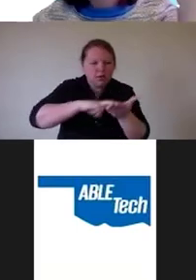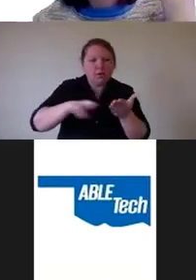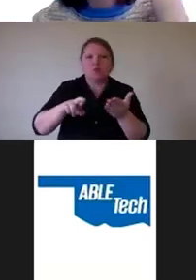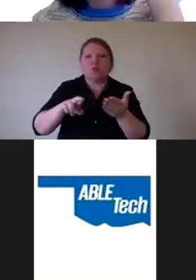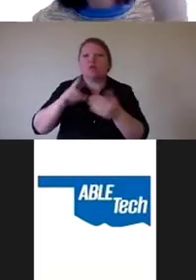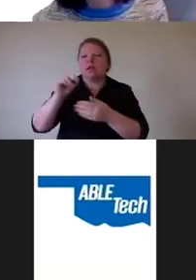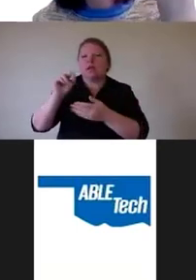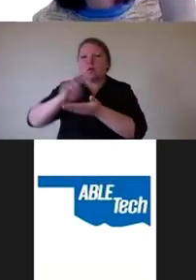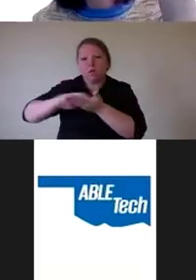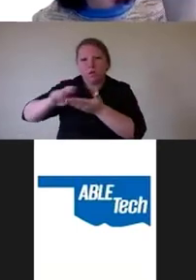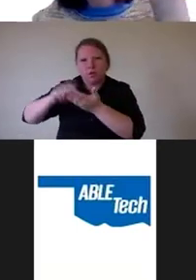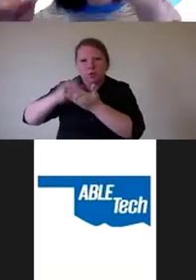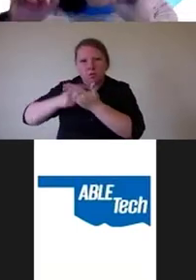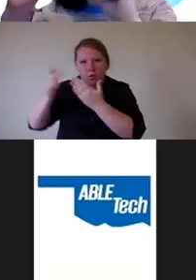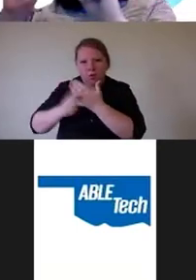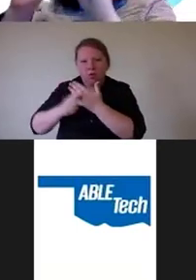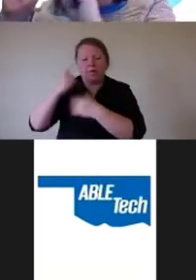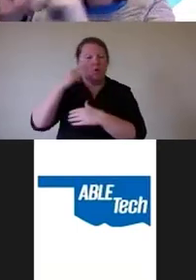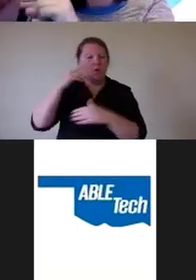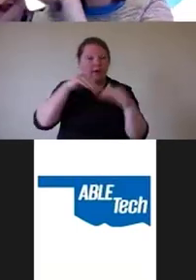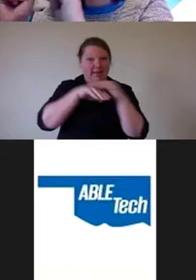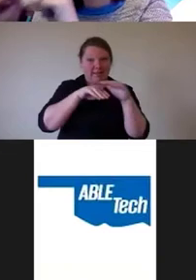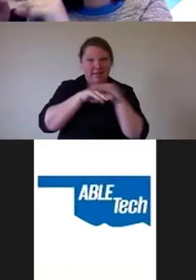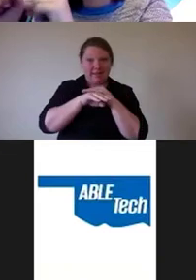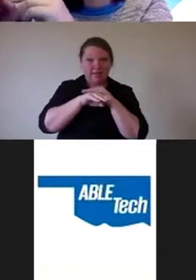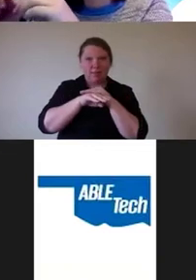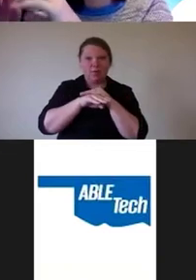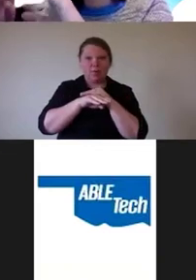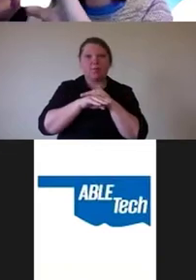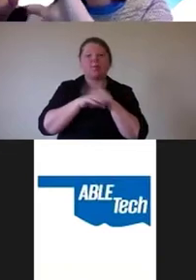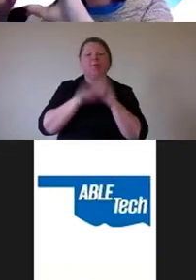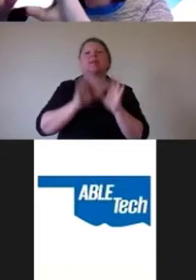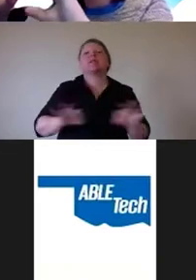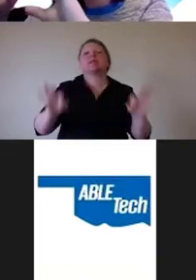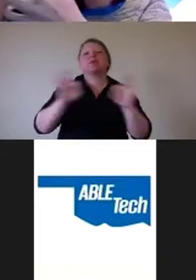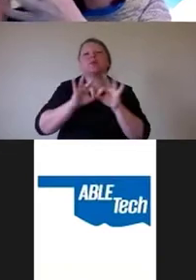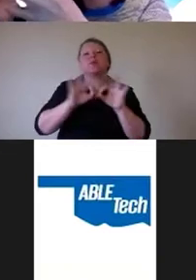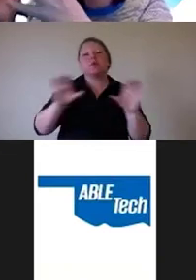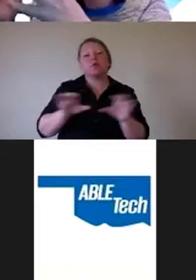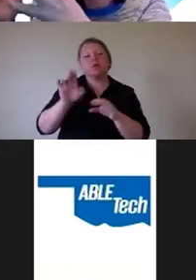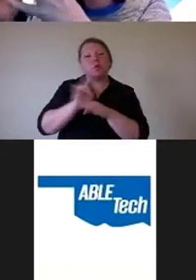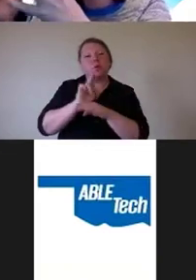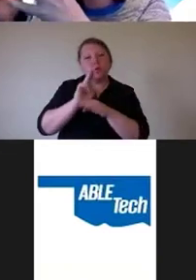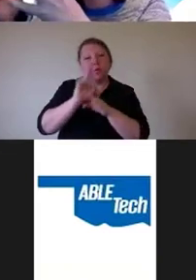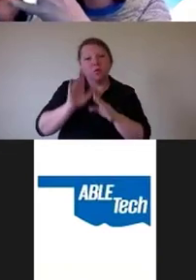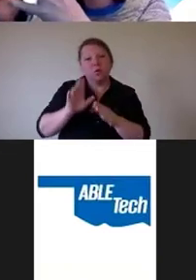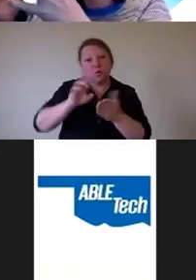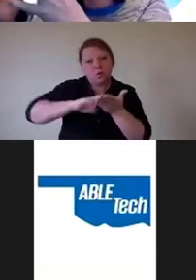For accessible, make sure that you're doing your user research, including people with disabilities.